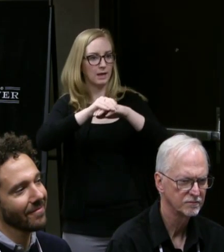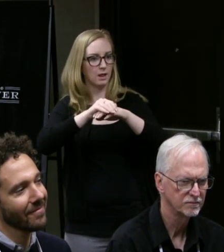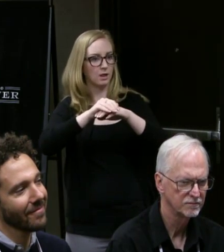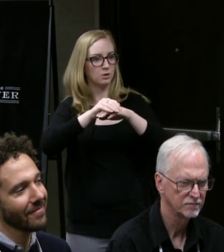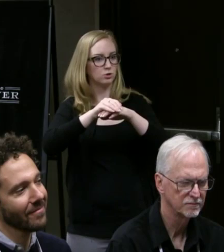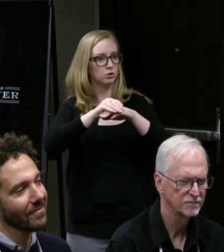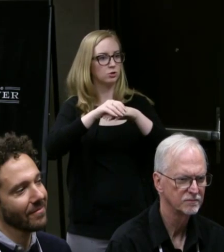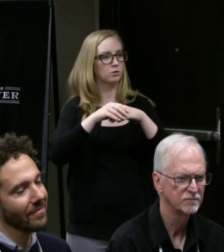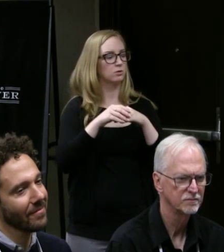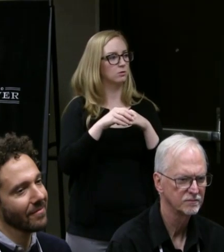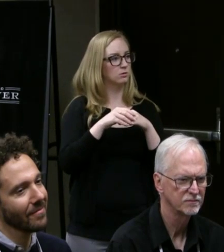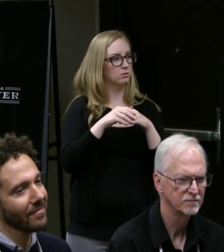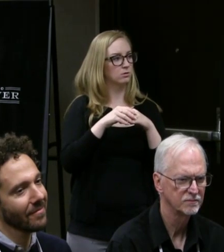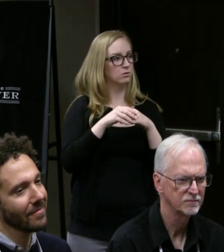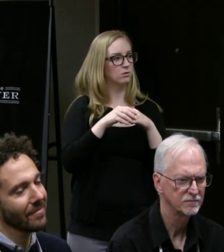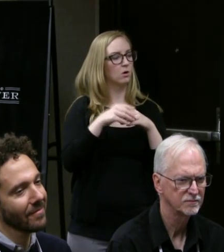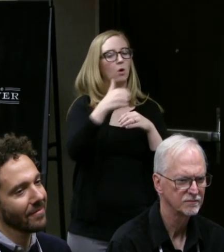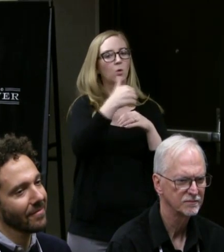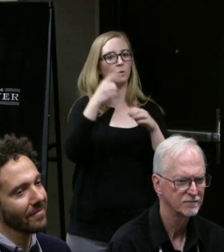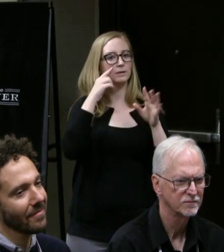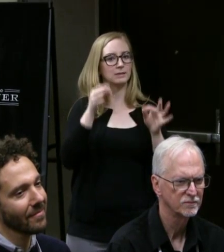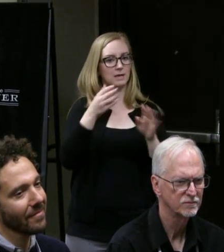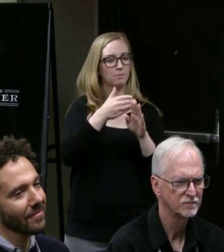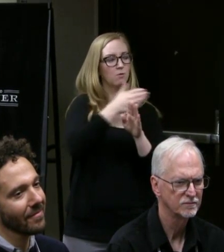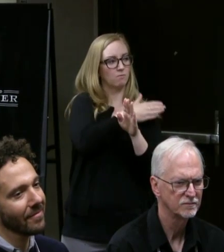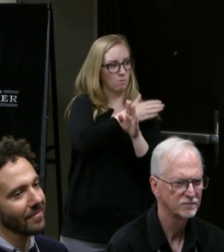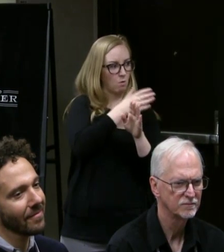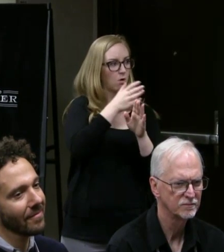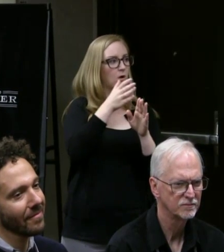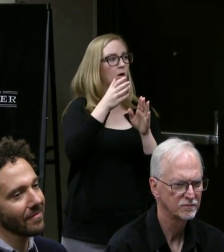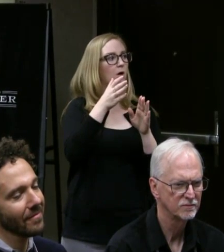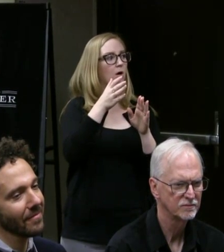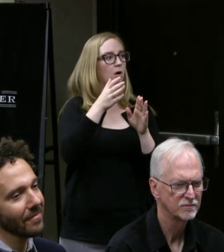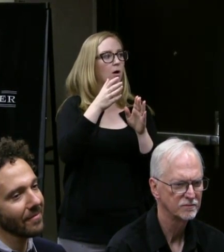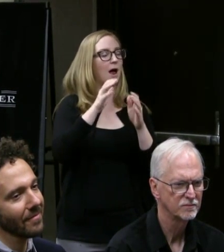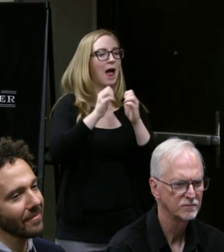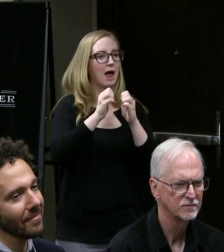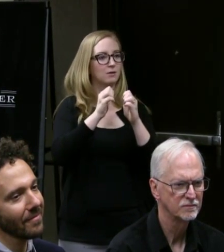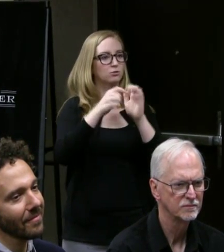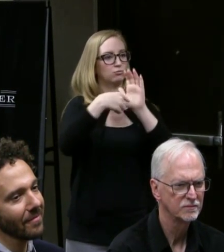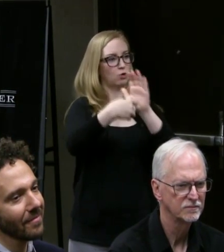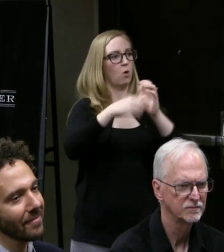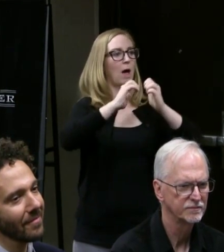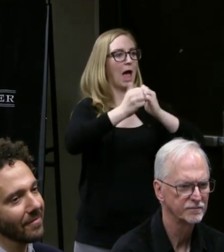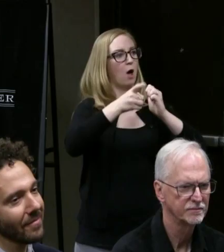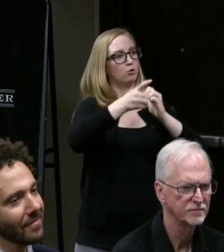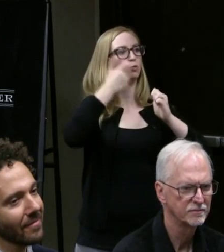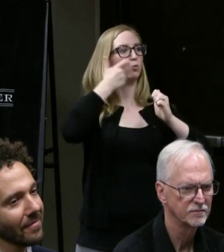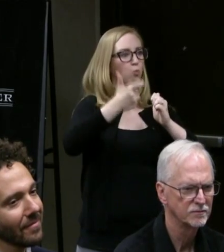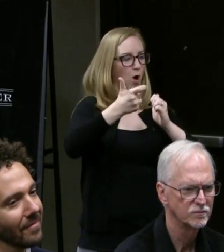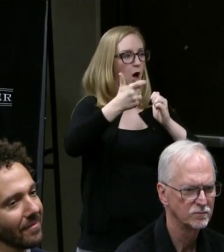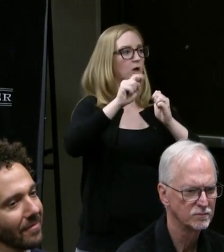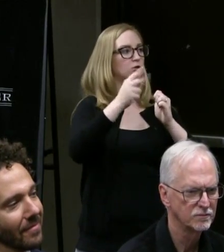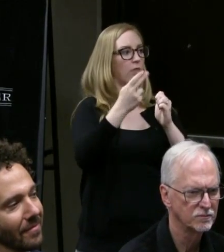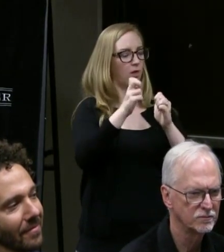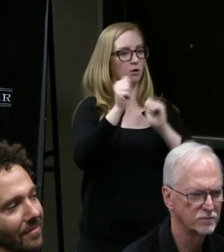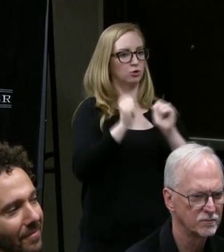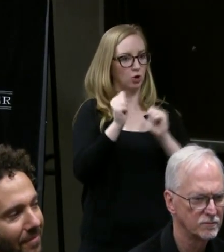We decided before every performance to have a "this is how you watch the show" and that was something that was done in both languages,